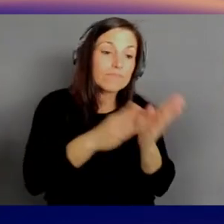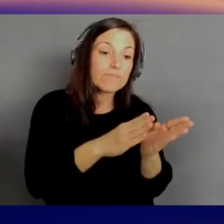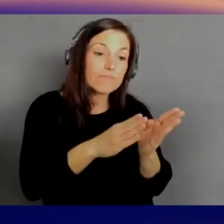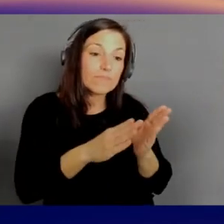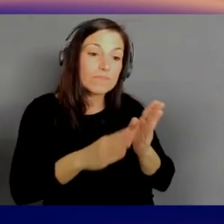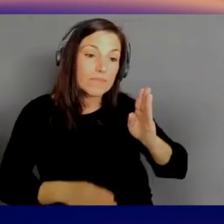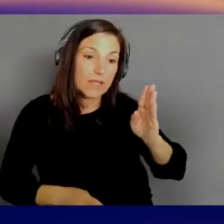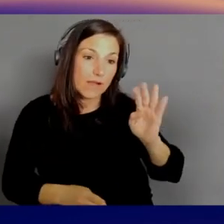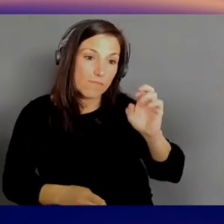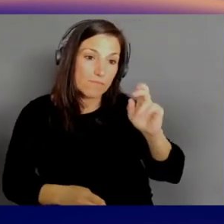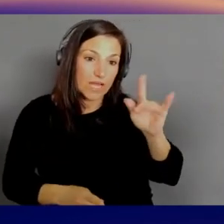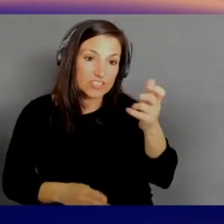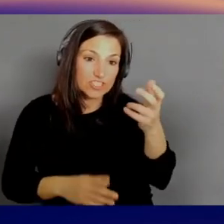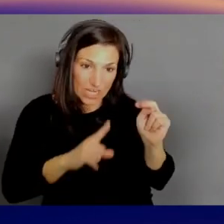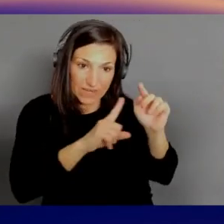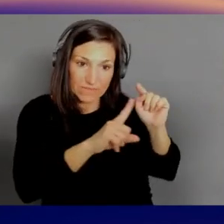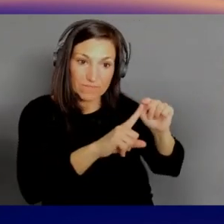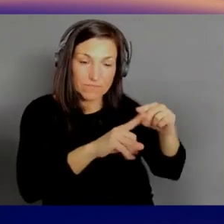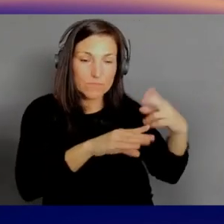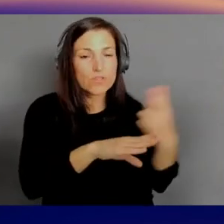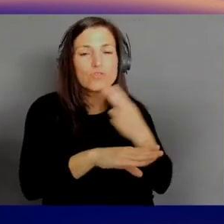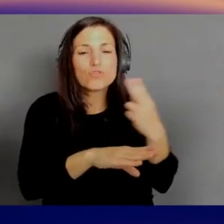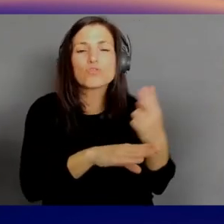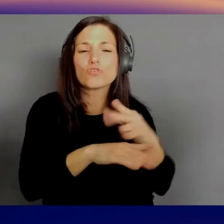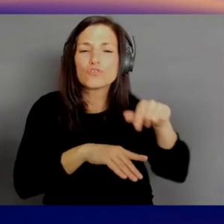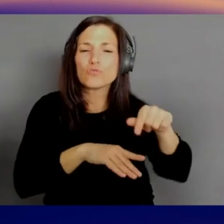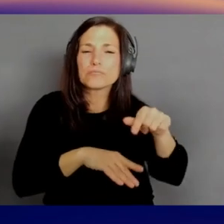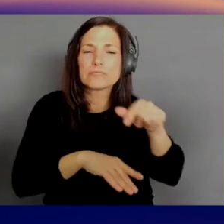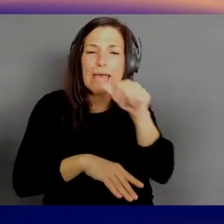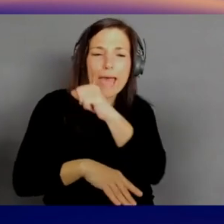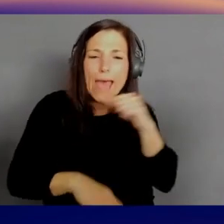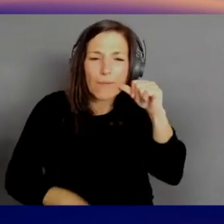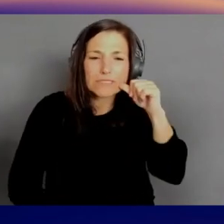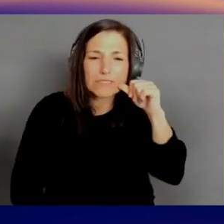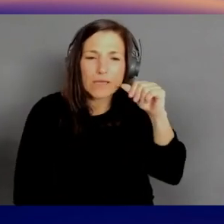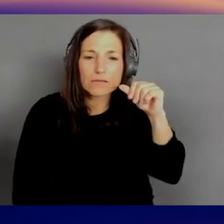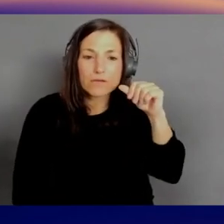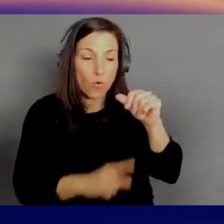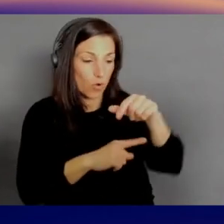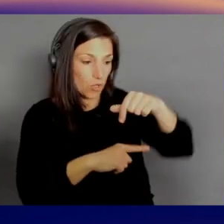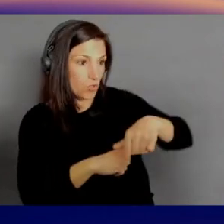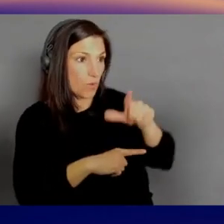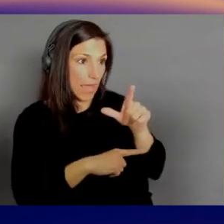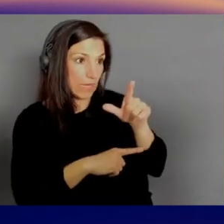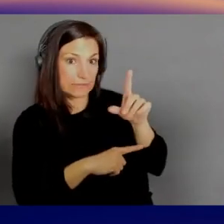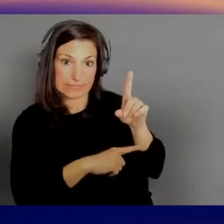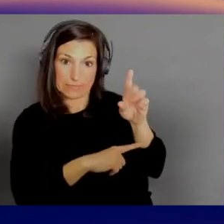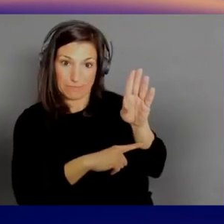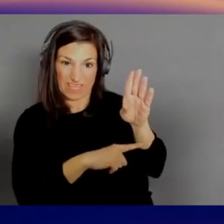and you can use Amazon's blockchain, or QLDB, Quantum Ledger Database. So you can get started, even for free,